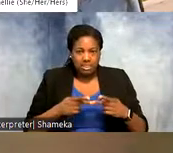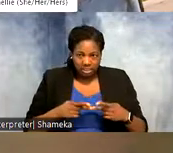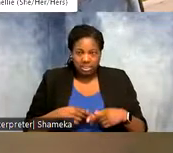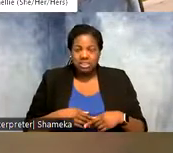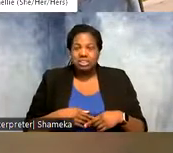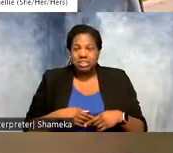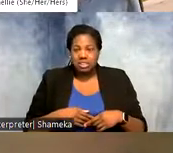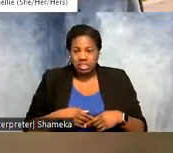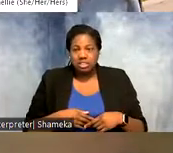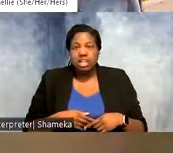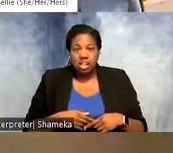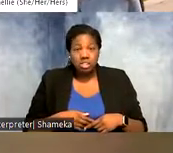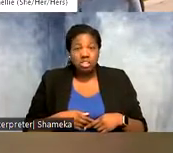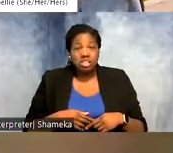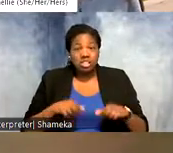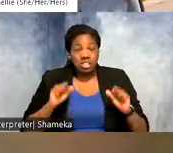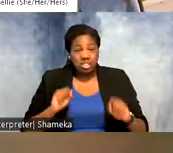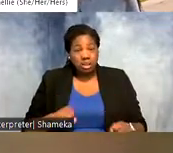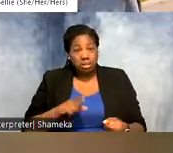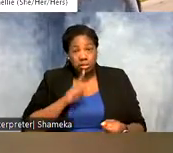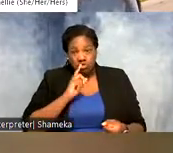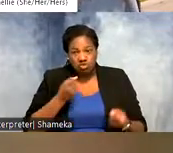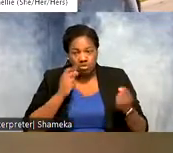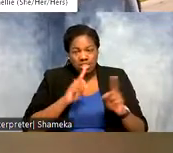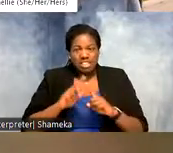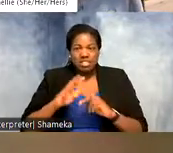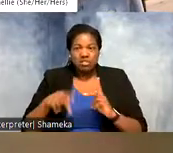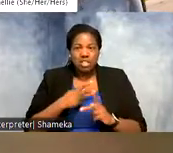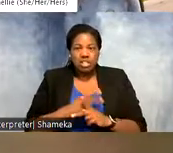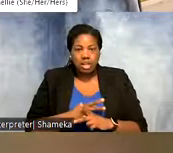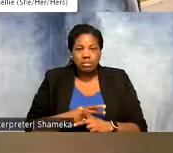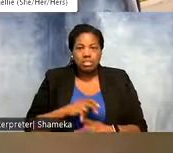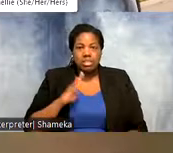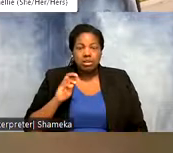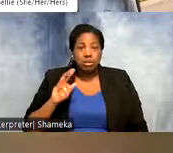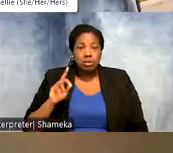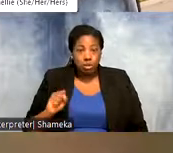this this can be true of multiple different shorebird species. The pectoral sandpiper migrates